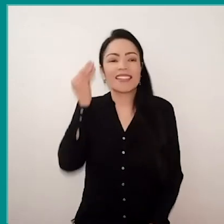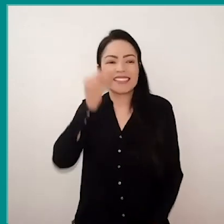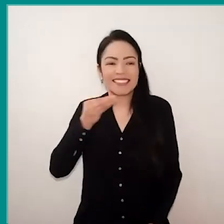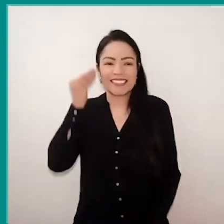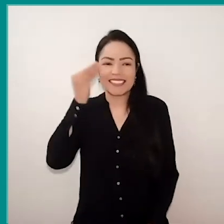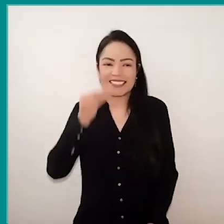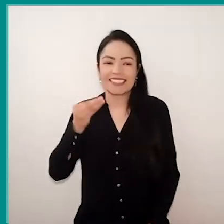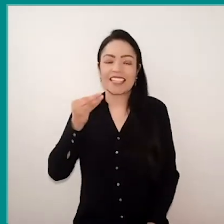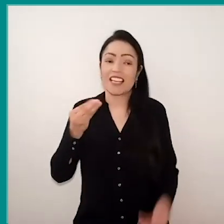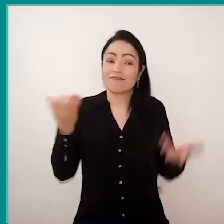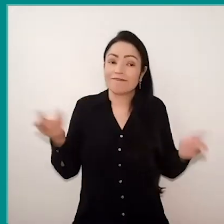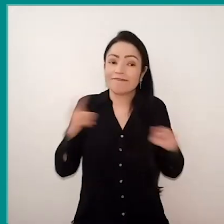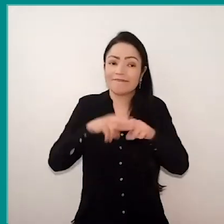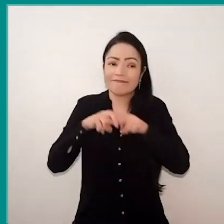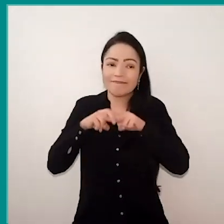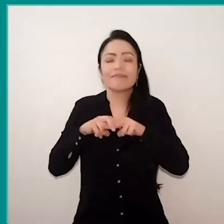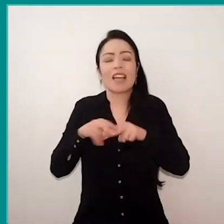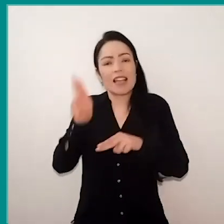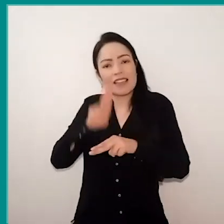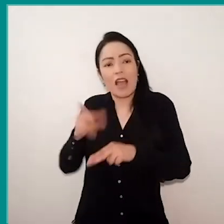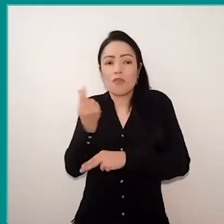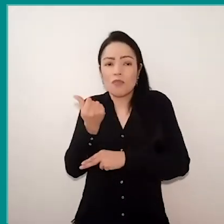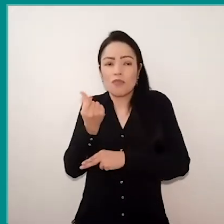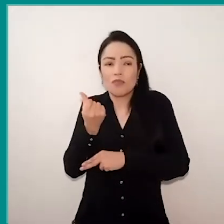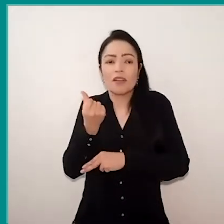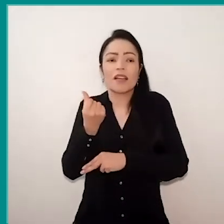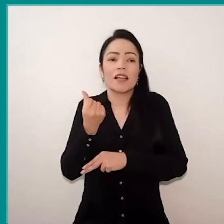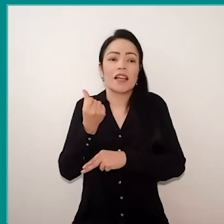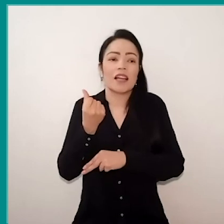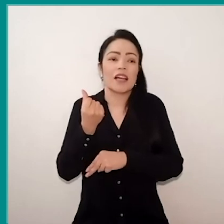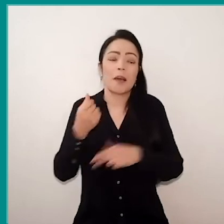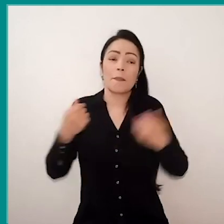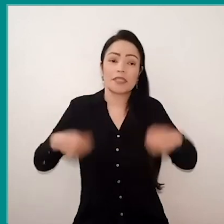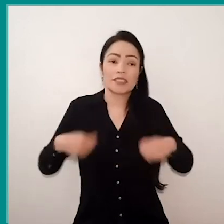that, despite telling with financial resources, they maybe can inspire